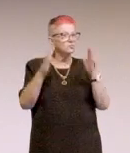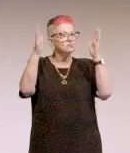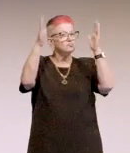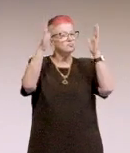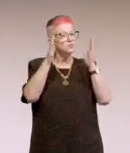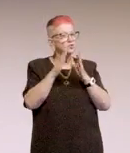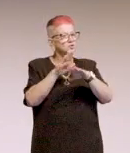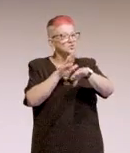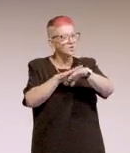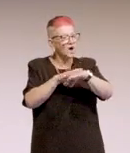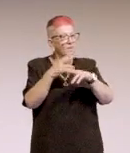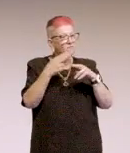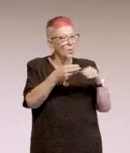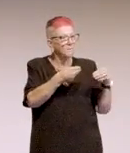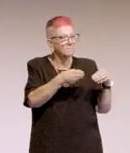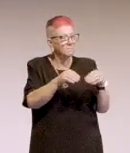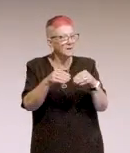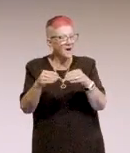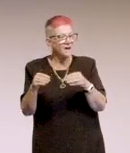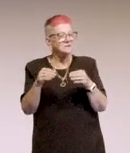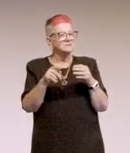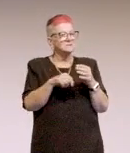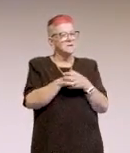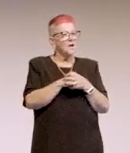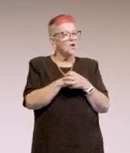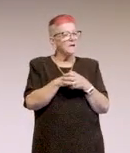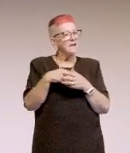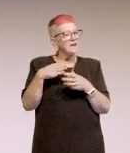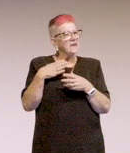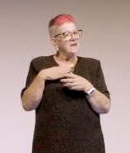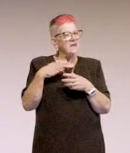Reduce time to market. Earlier in the process we fix, fix issues.